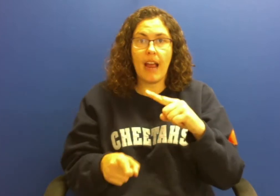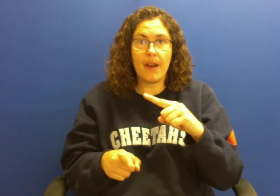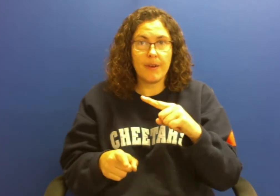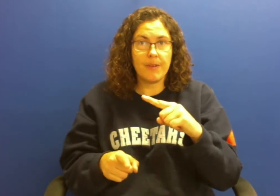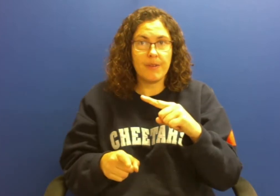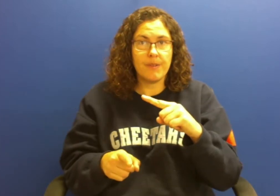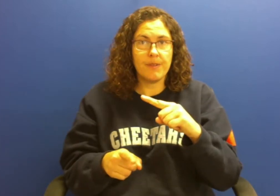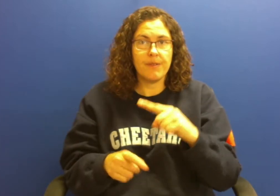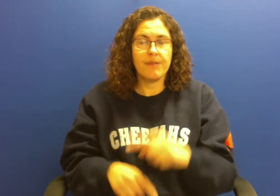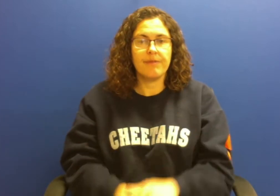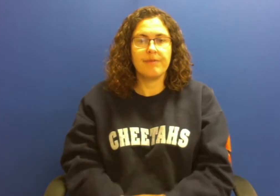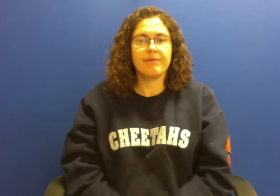tomato